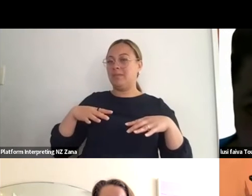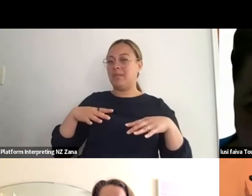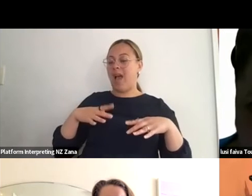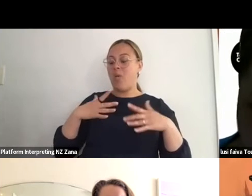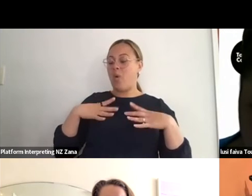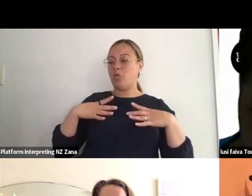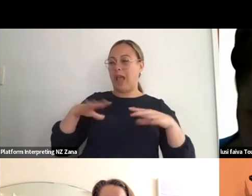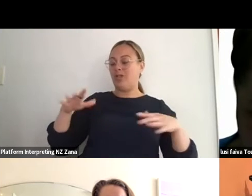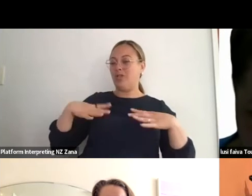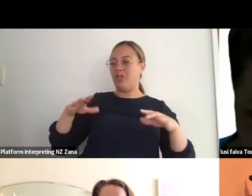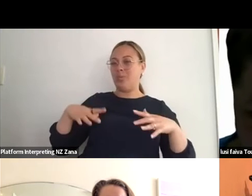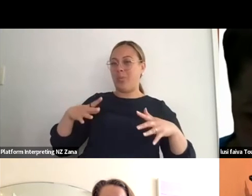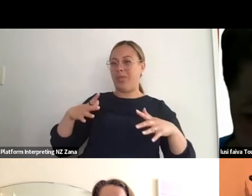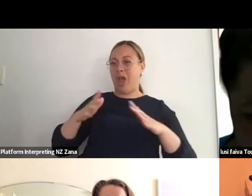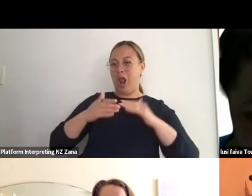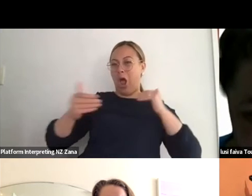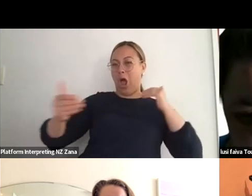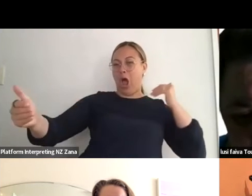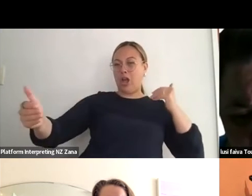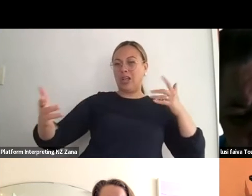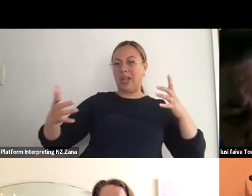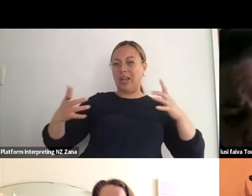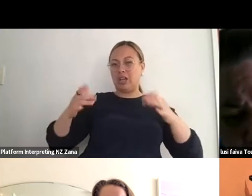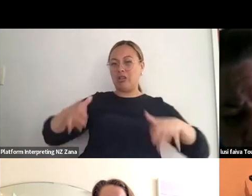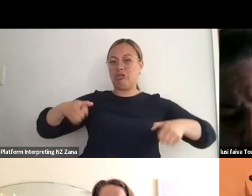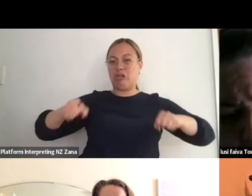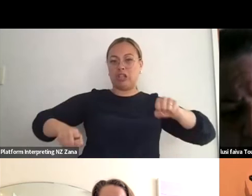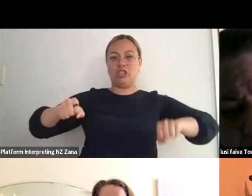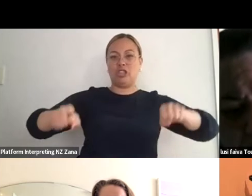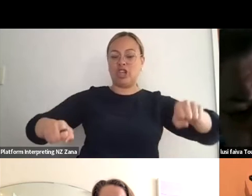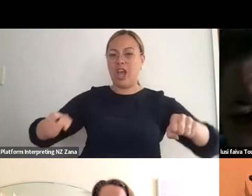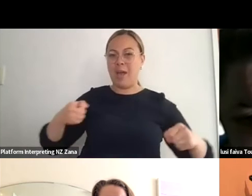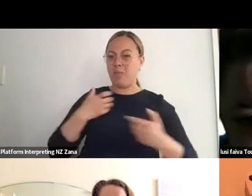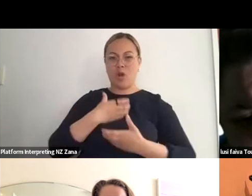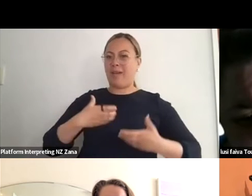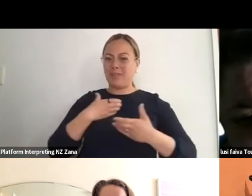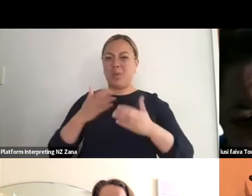I'm not that comfortable with children so it's - I never say never, you know, I'm learning you never